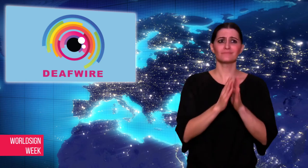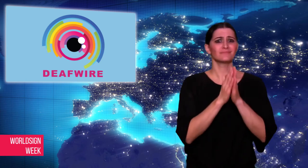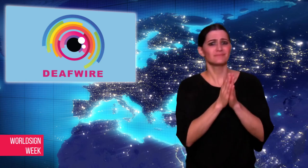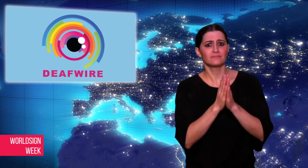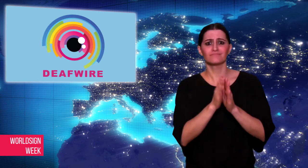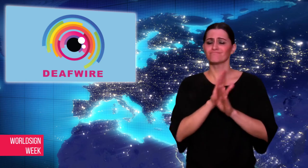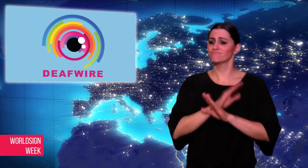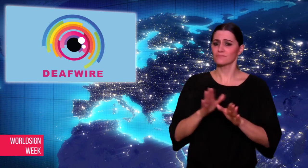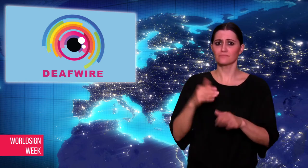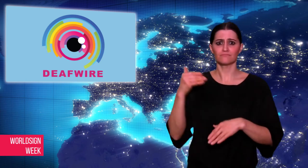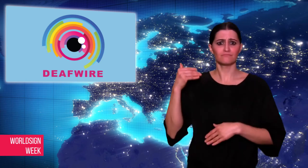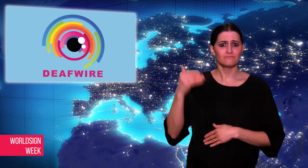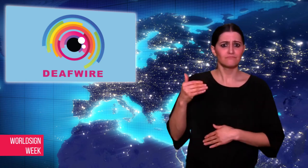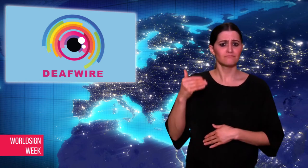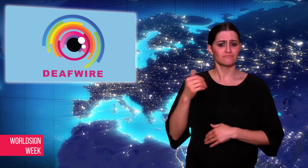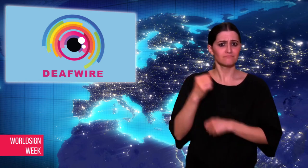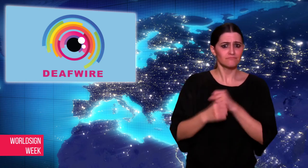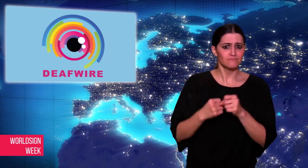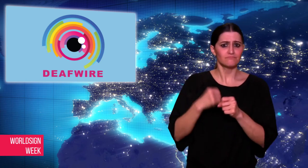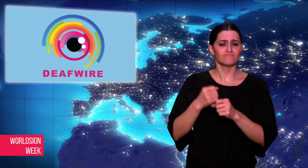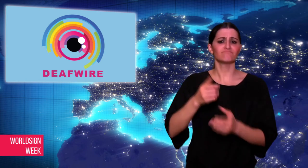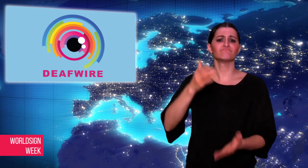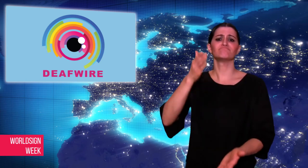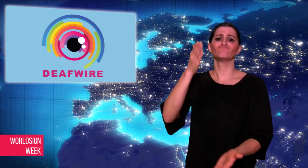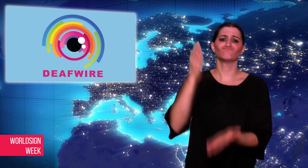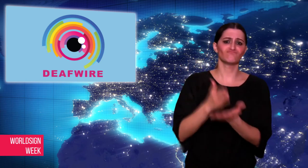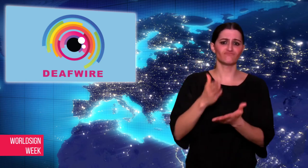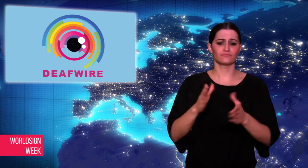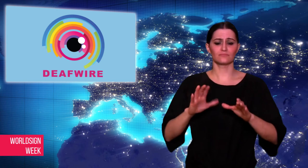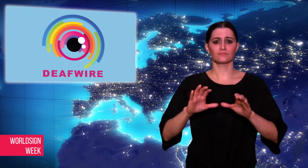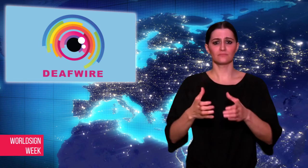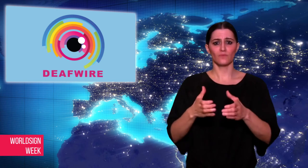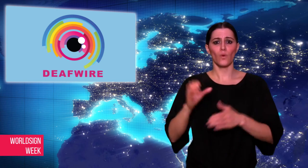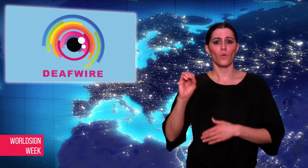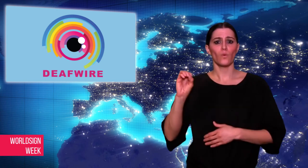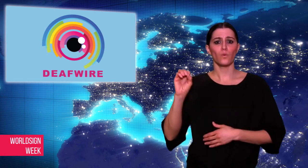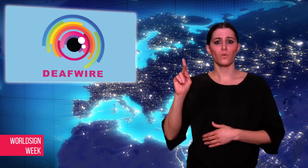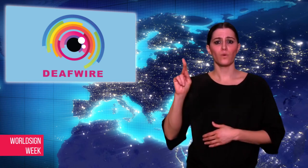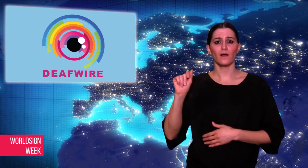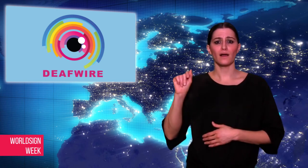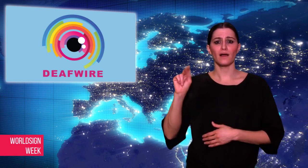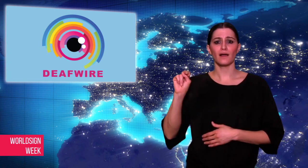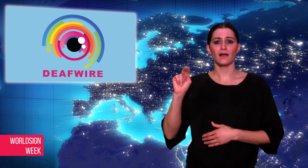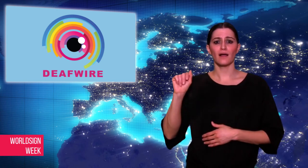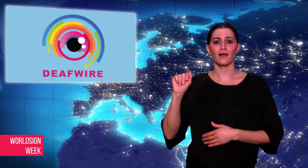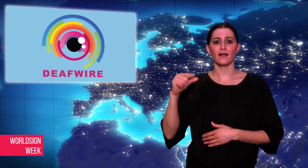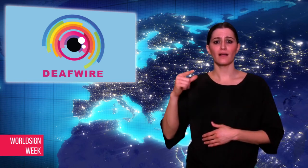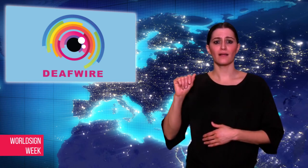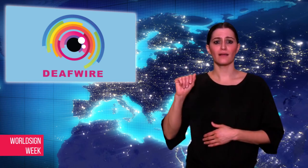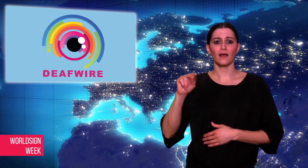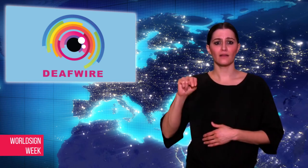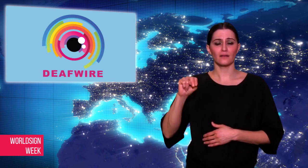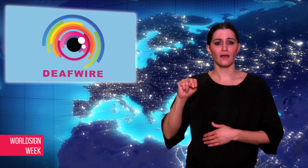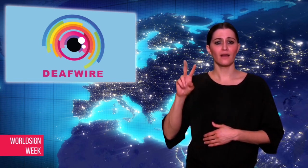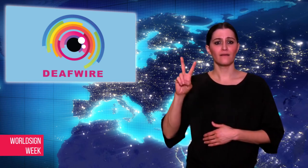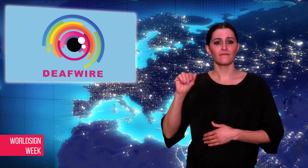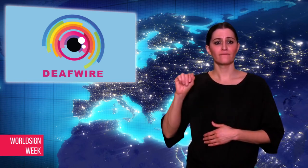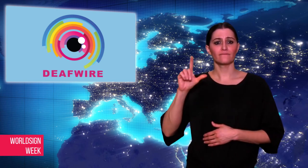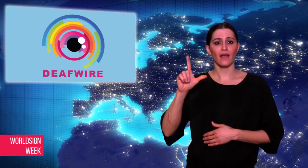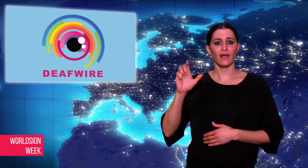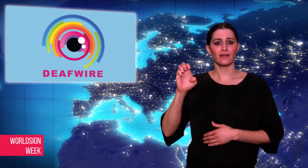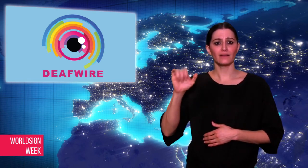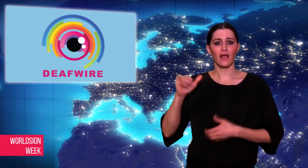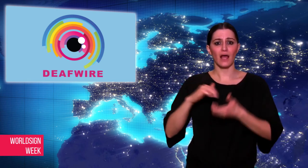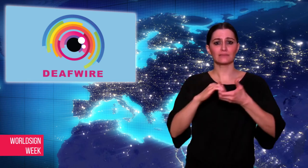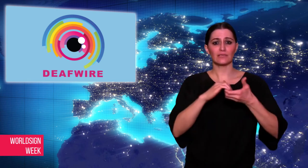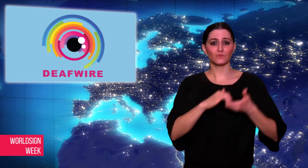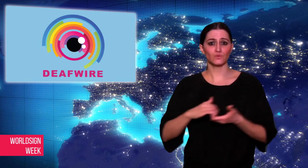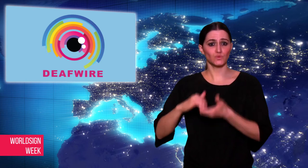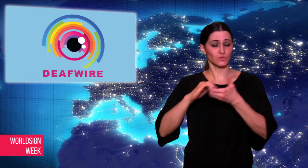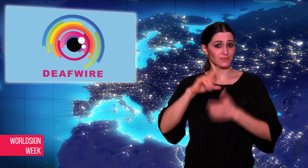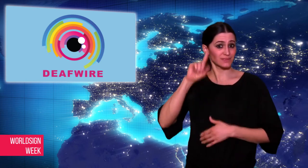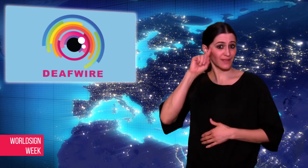filed a human rights complaint against